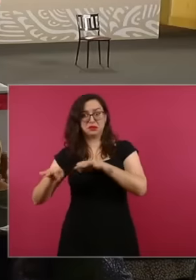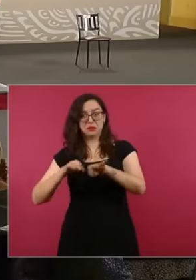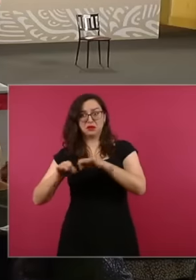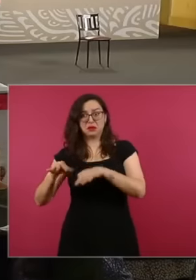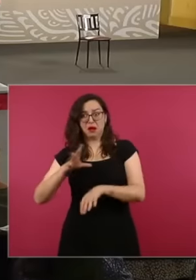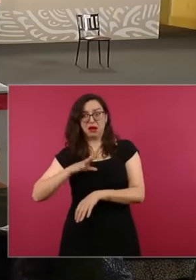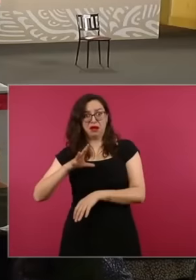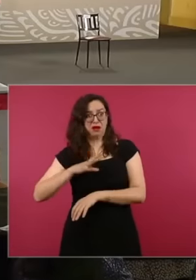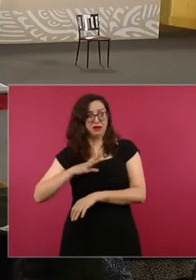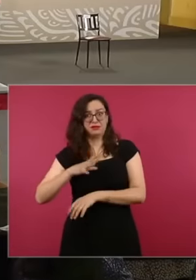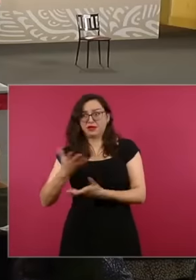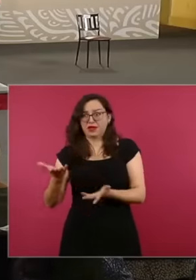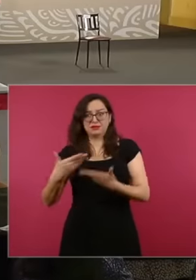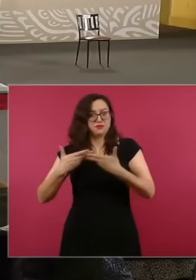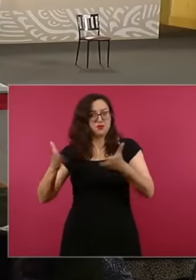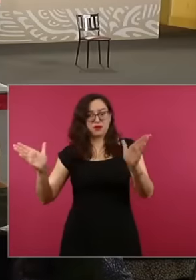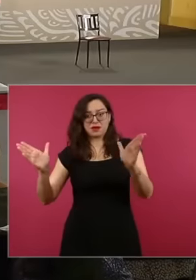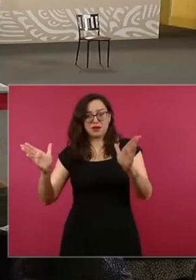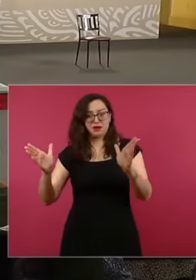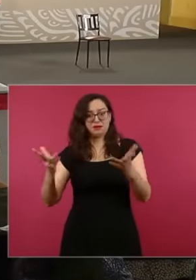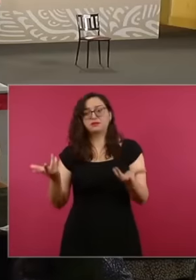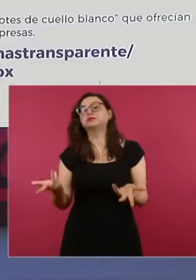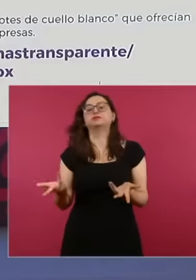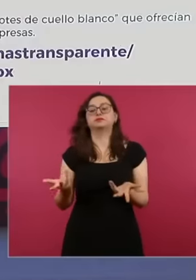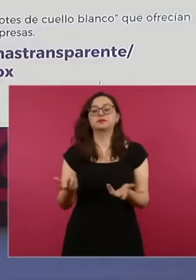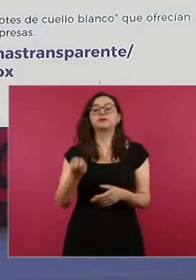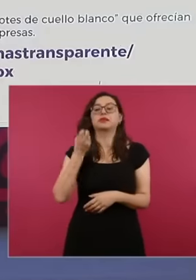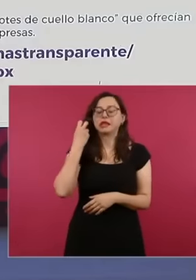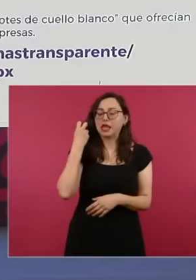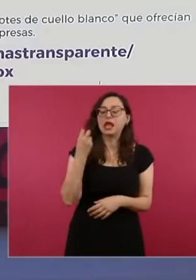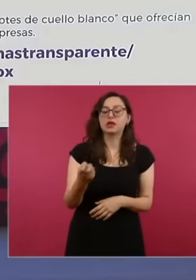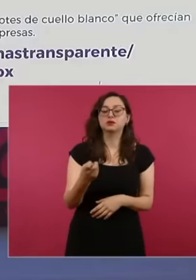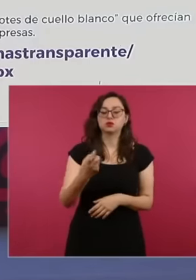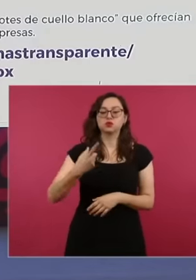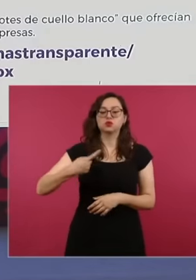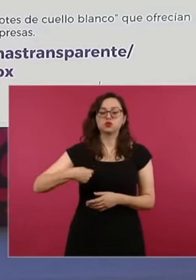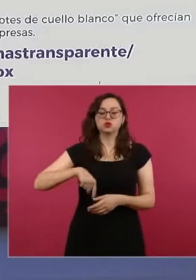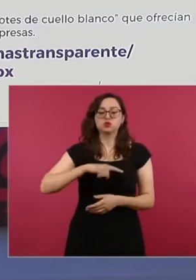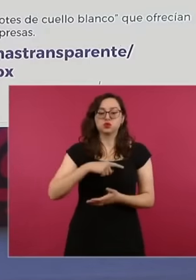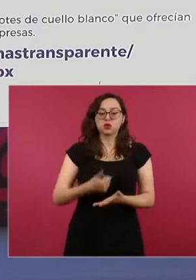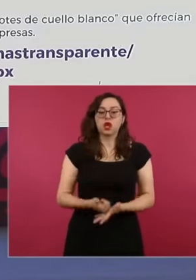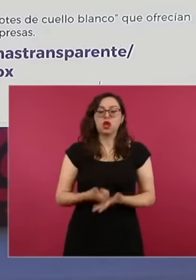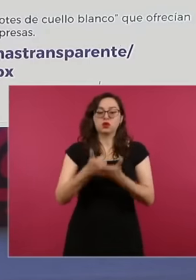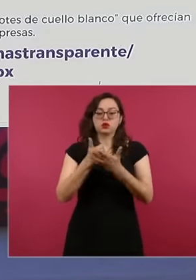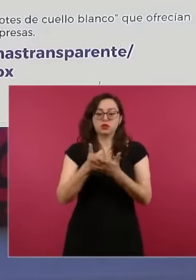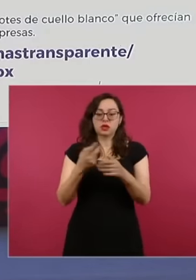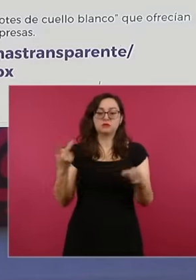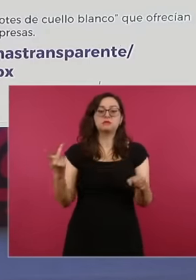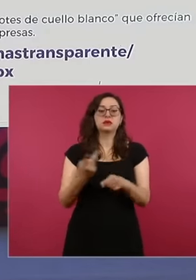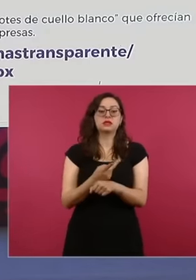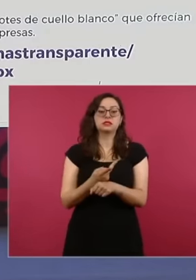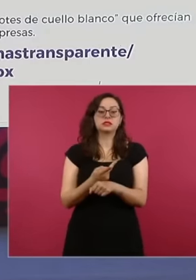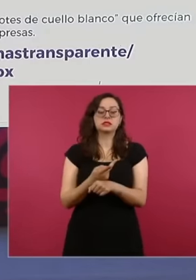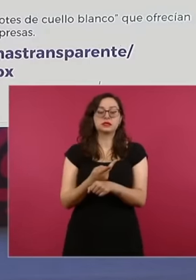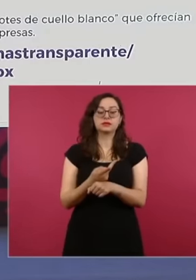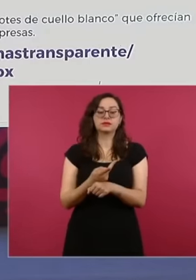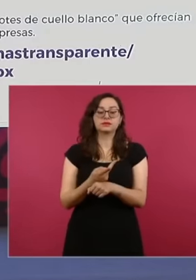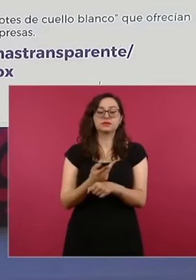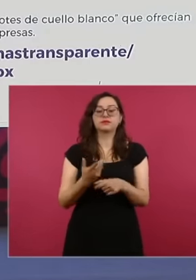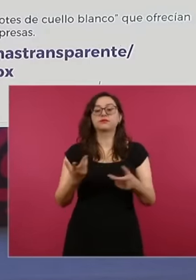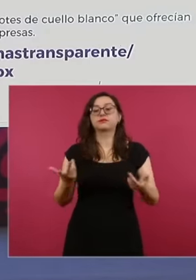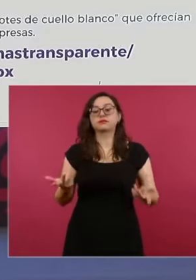actions we have largely eliminated the white-collar coyotes. Those who took advantage